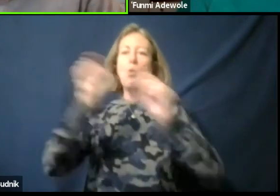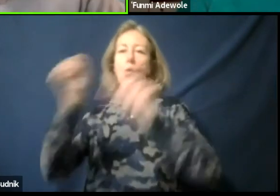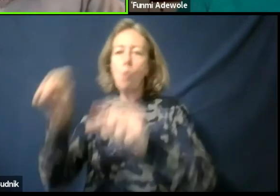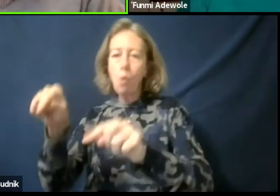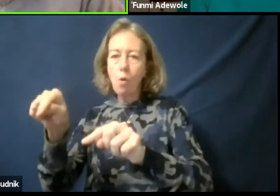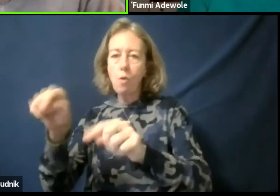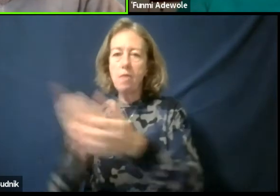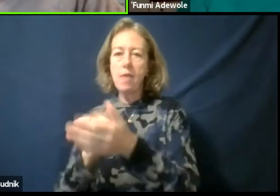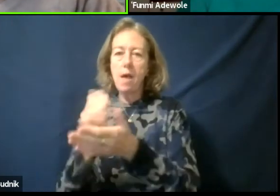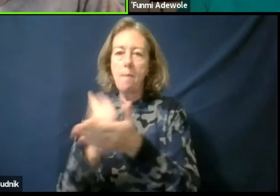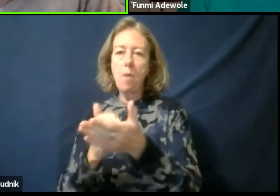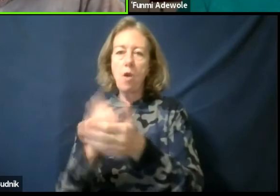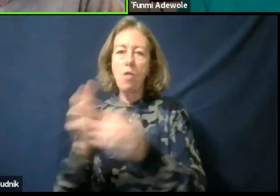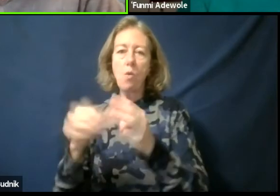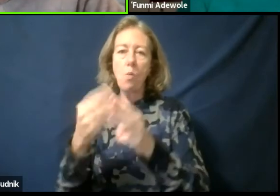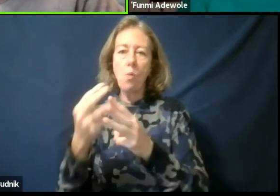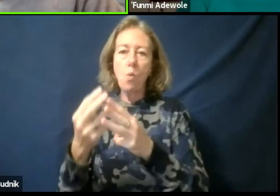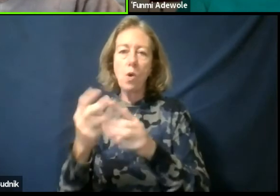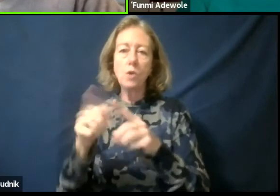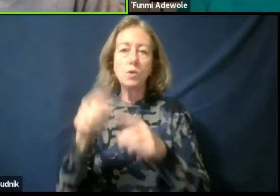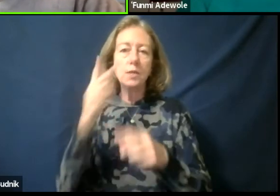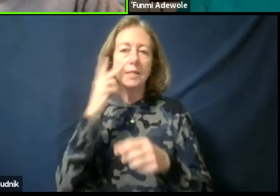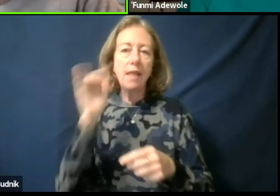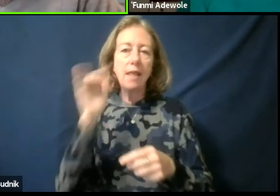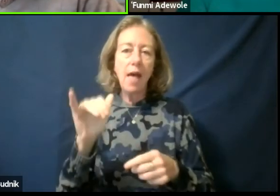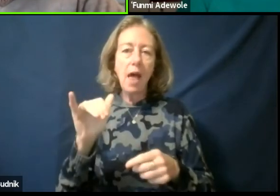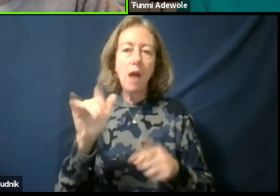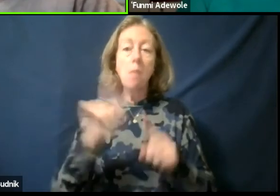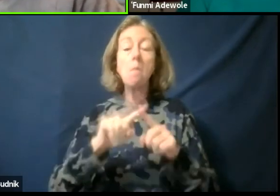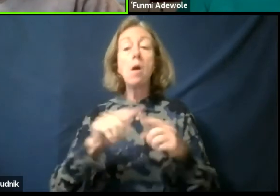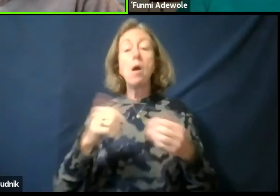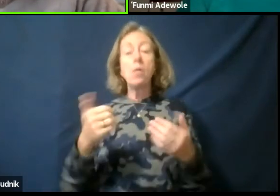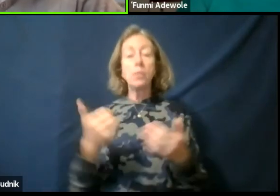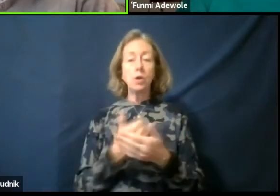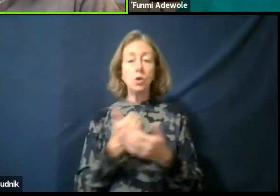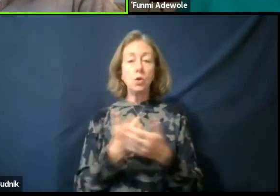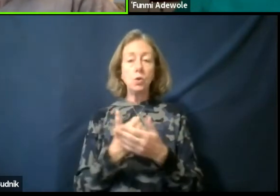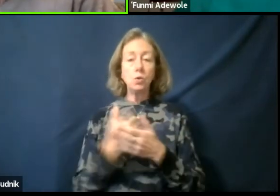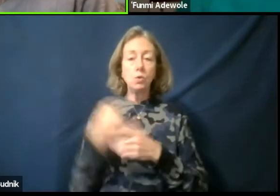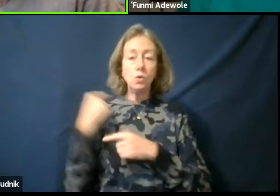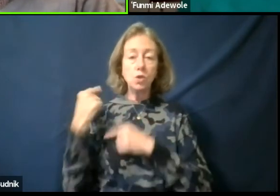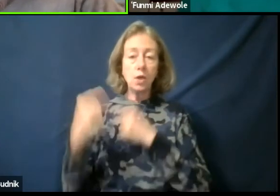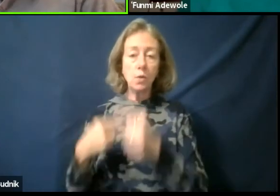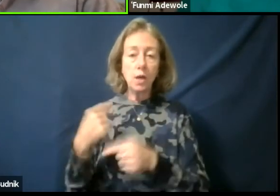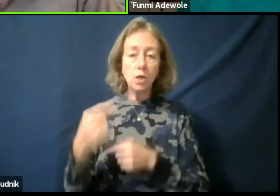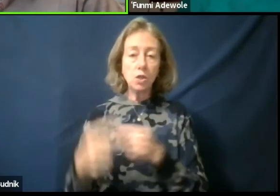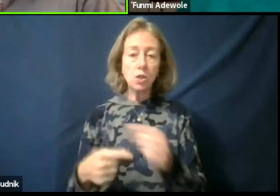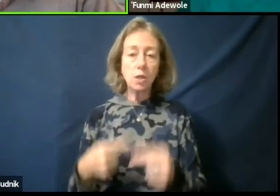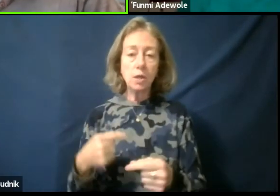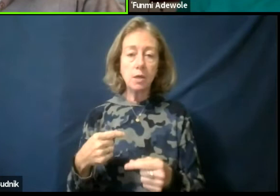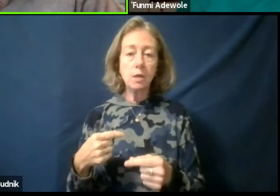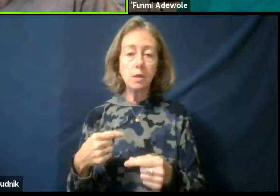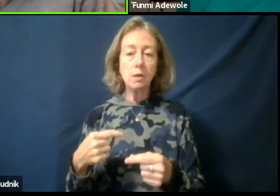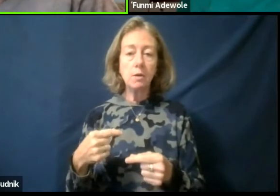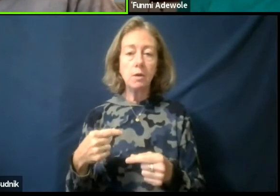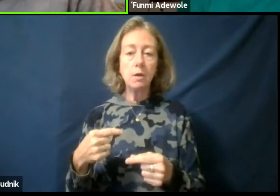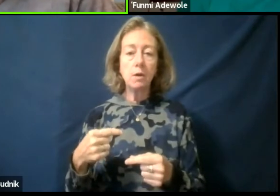But also the new generation, you know the new generation that are coming, what would that will look like